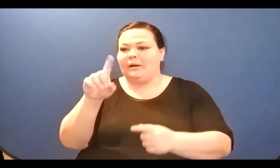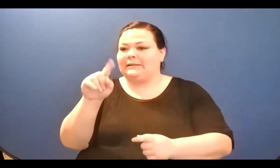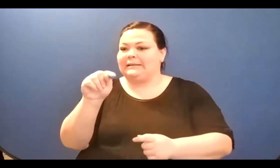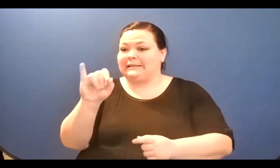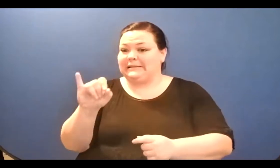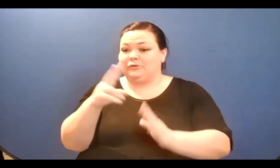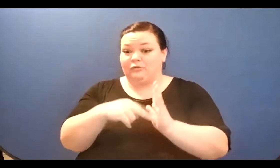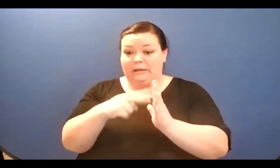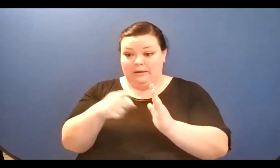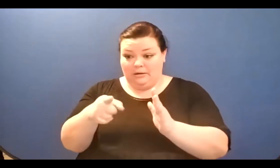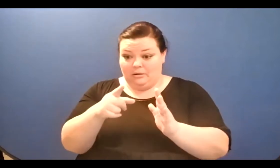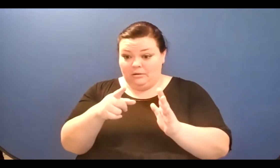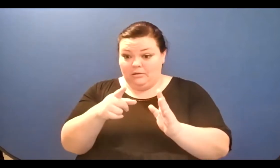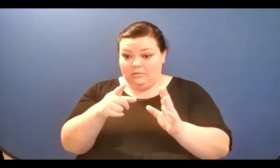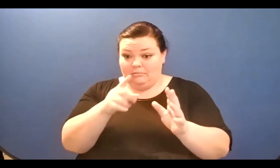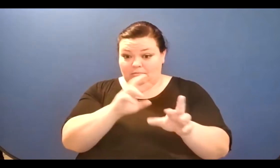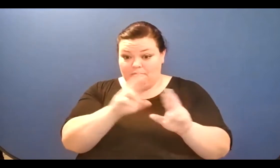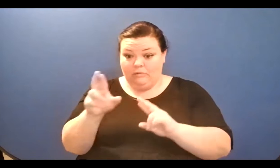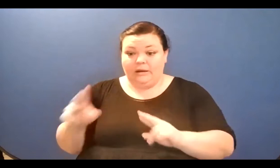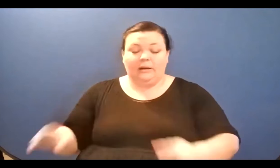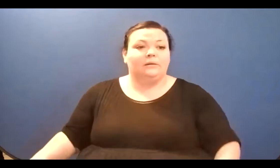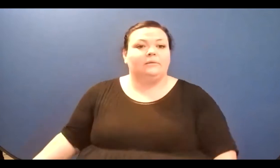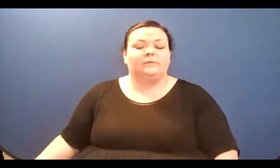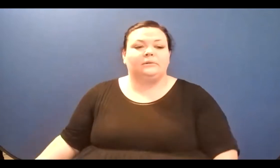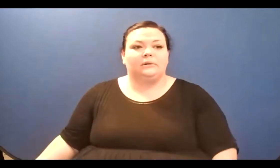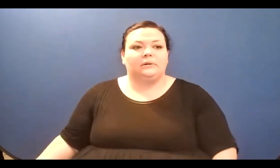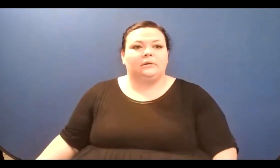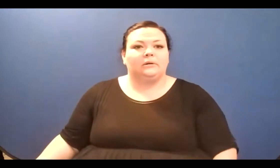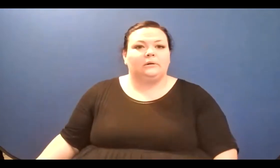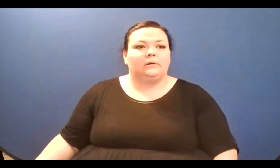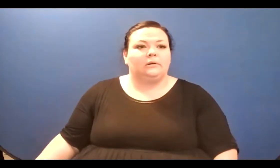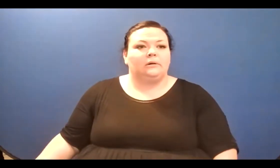now, trying to pick a date, um, so I'm really glad that you're here Aditi, just really